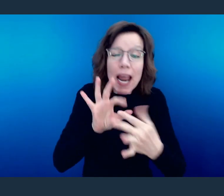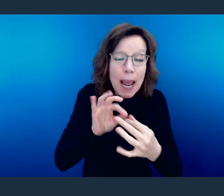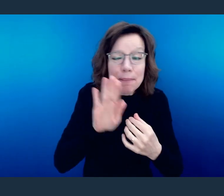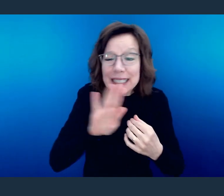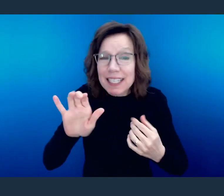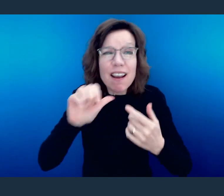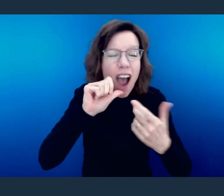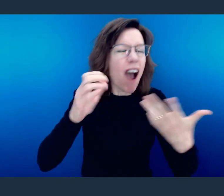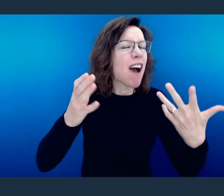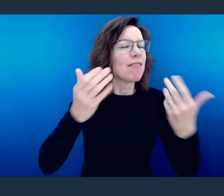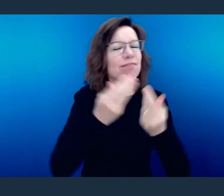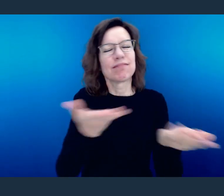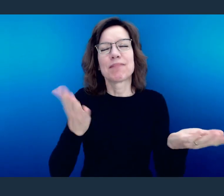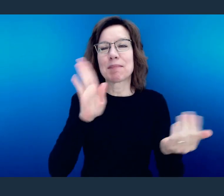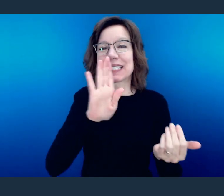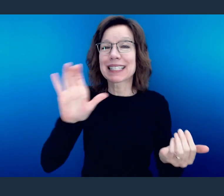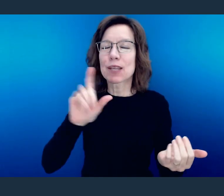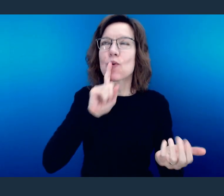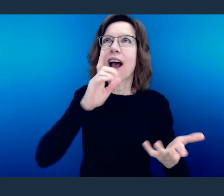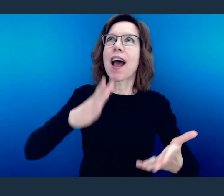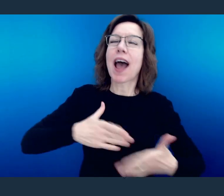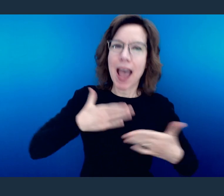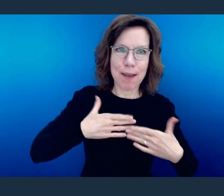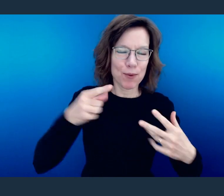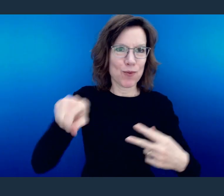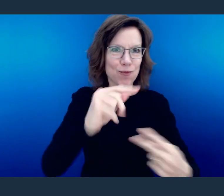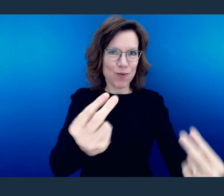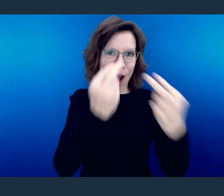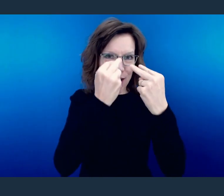is with Bethany Community Church, we're so glad you're here.